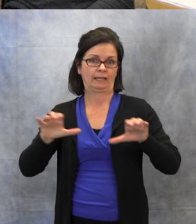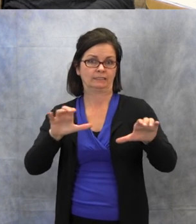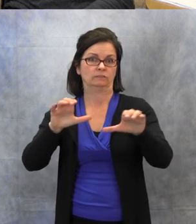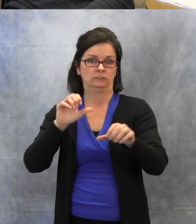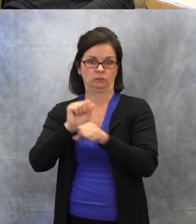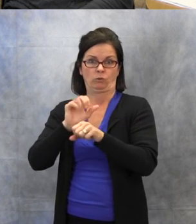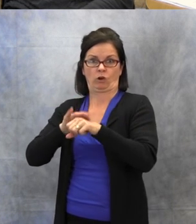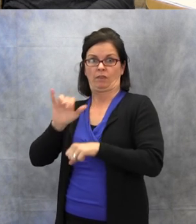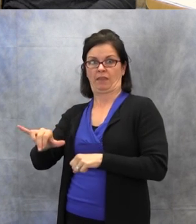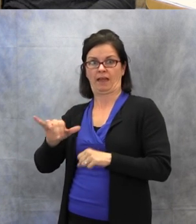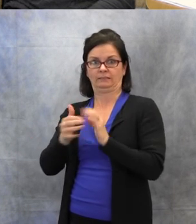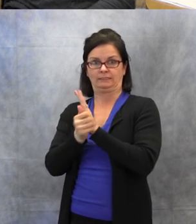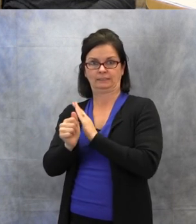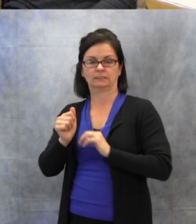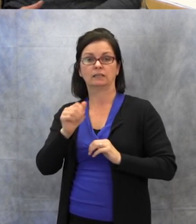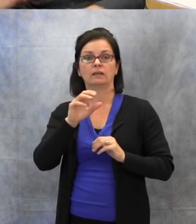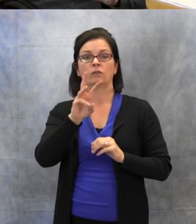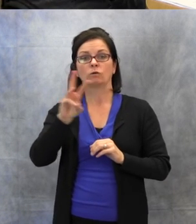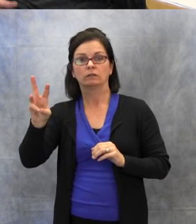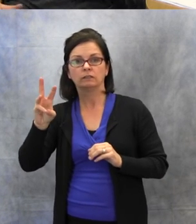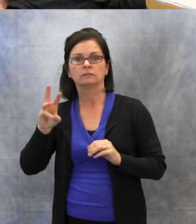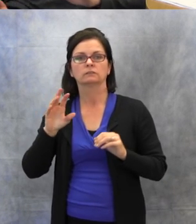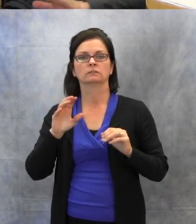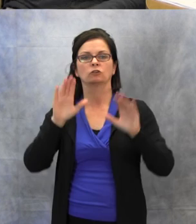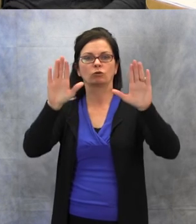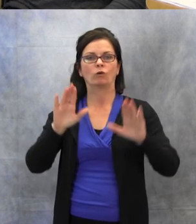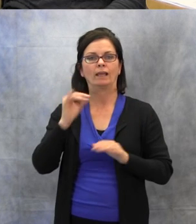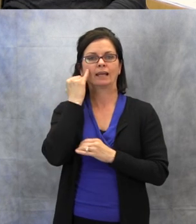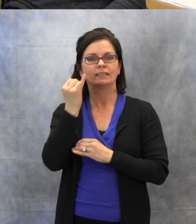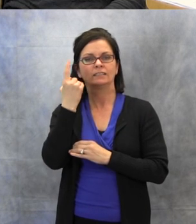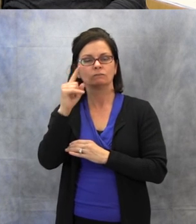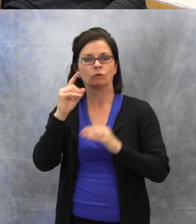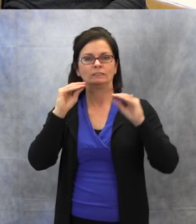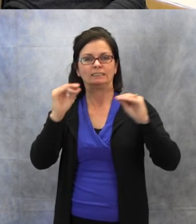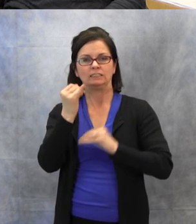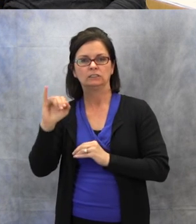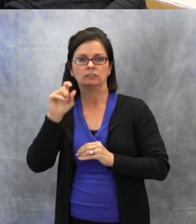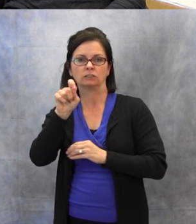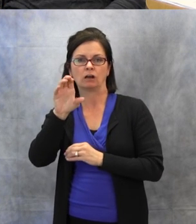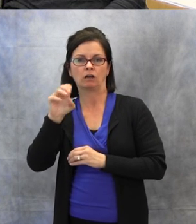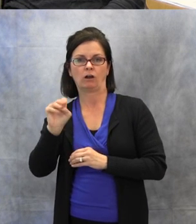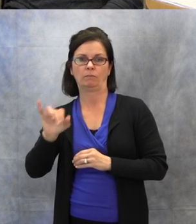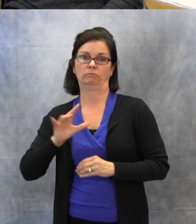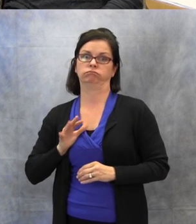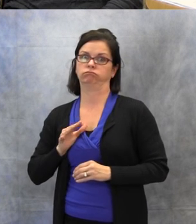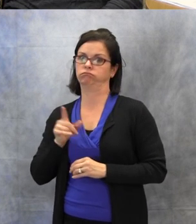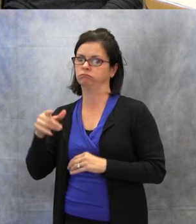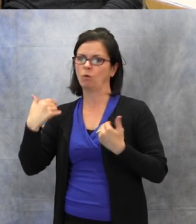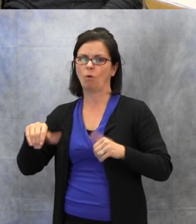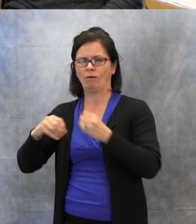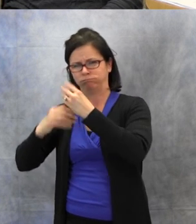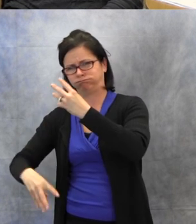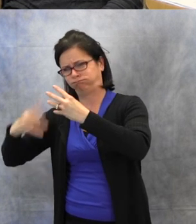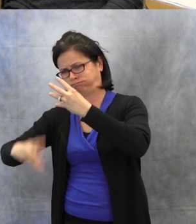A super place to get lots, and there's a variety of things there, lots of language things, because our Deaf and hard of hearing kids